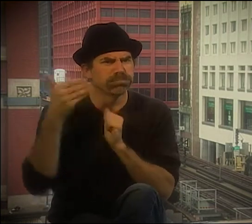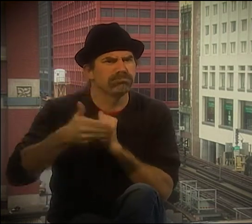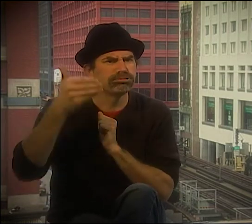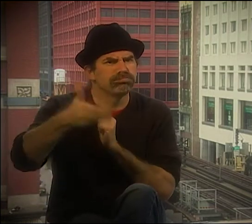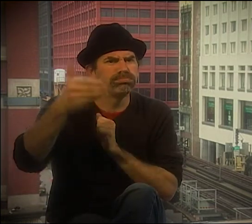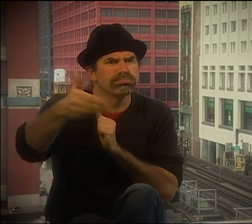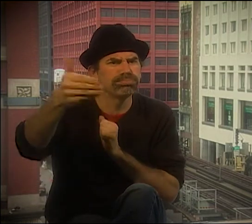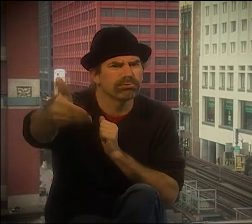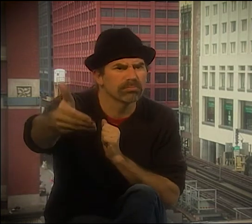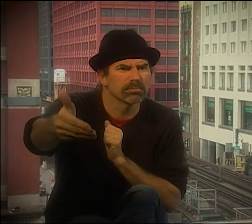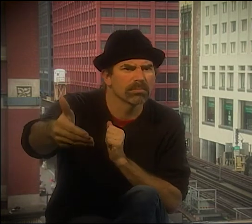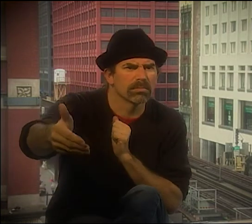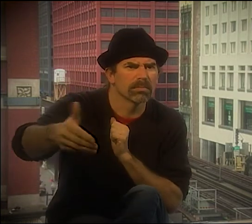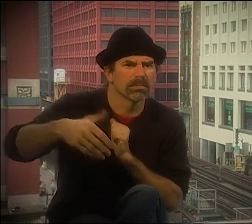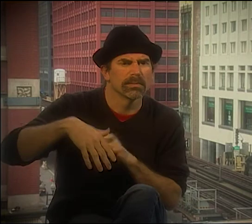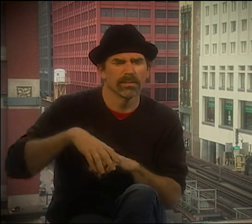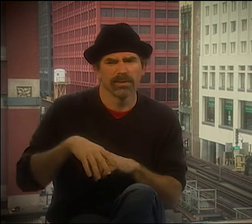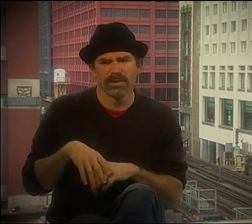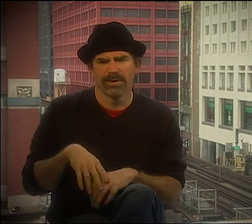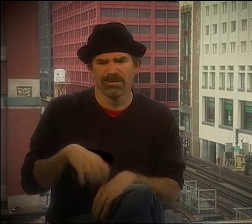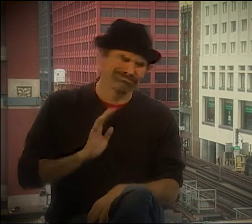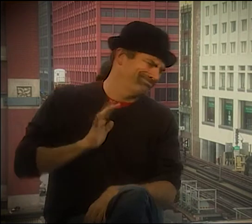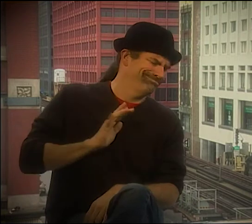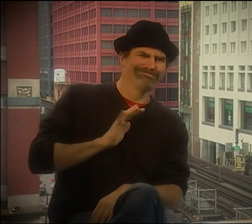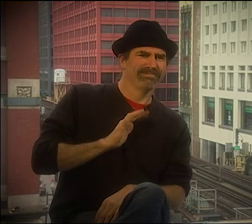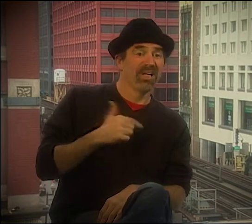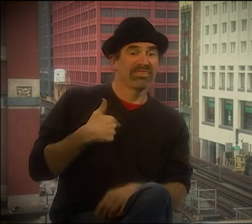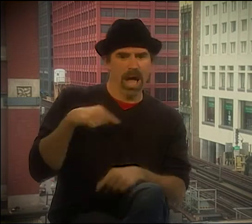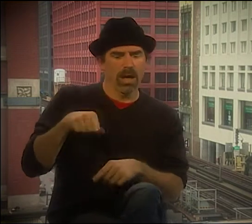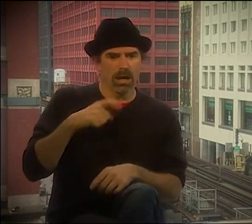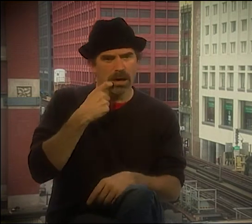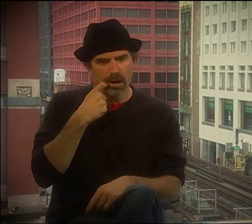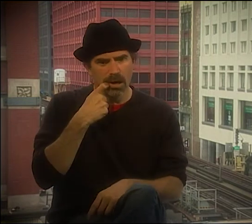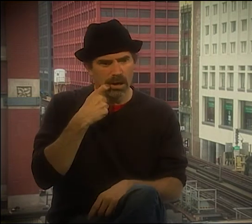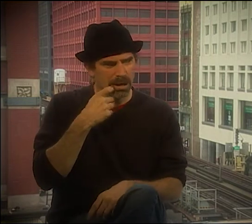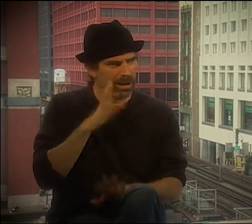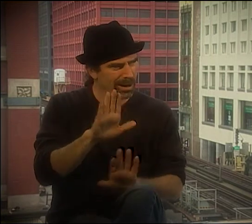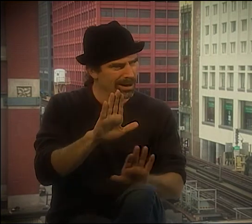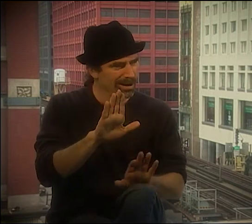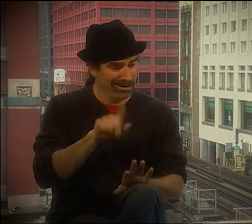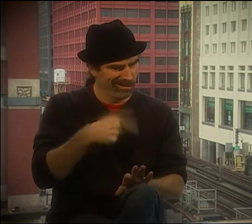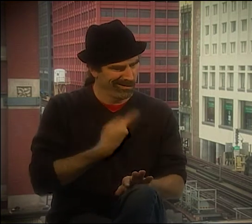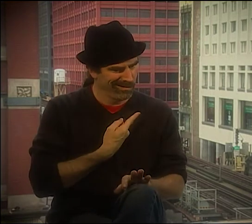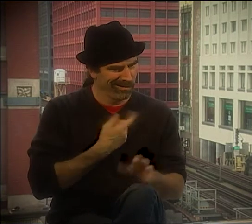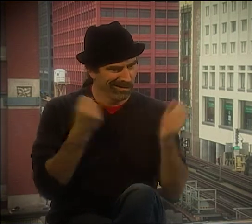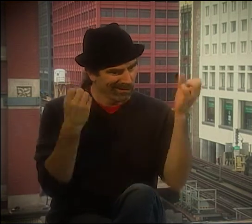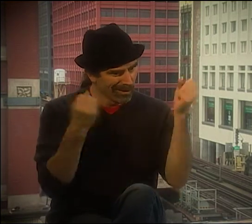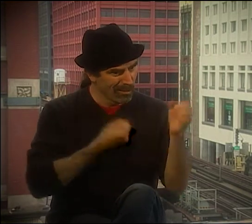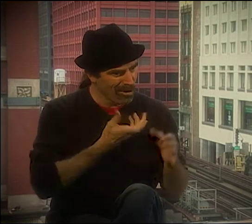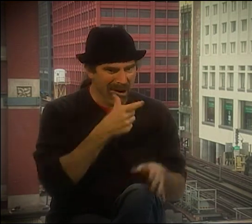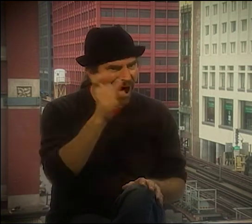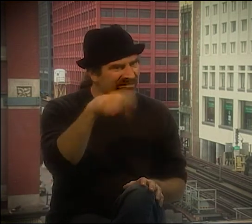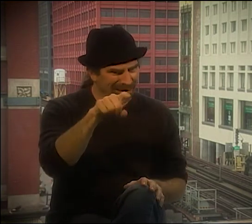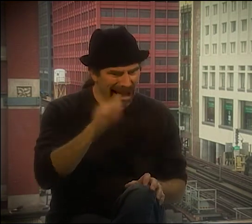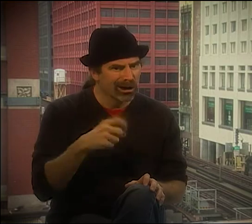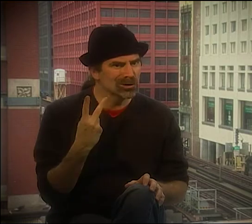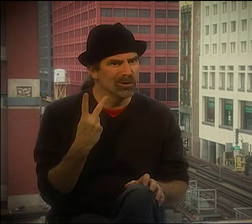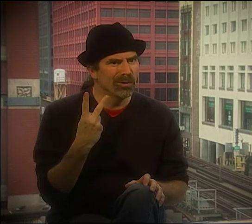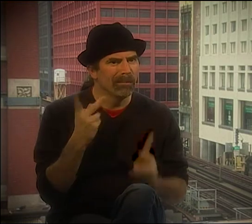AT FIRST I SAID, "YES! WOW! WE CAN WORK TOGETHER. THAT'S GREAT." I THINK WE JUST DID 2 OR 3 POEMS TOGETHER OVER TIME.